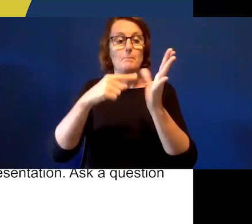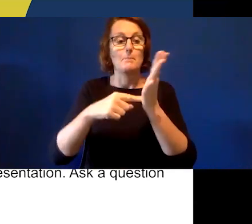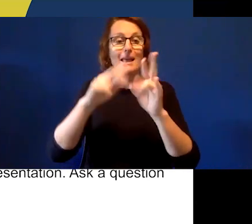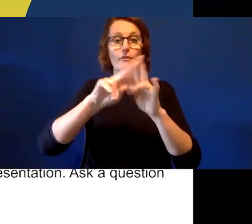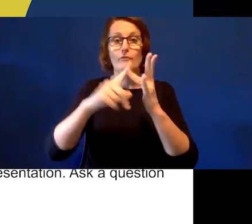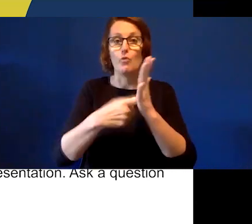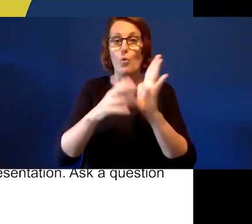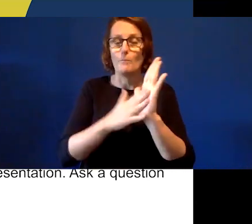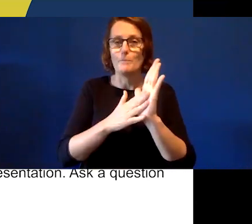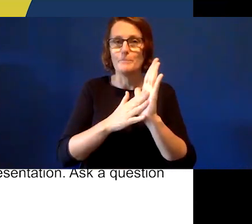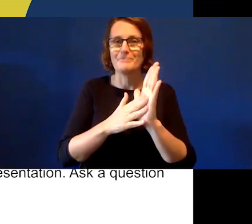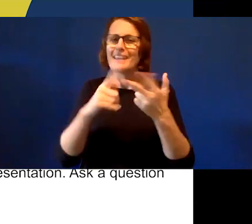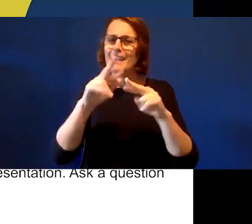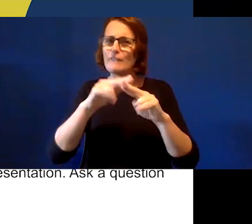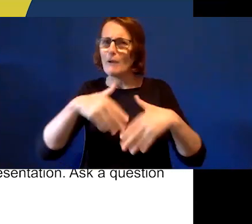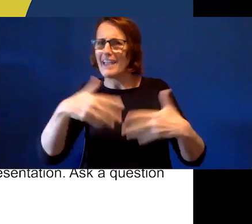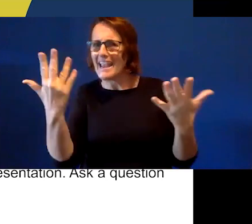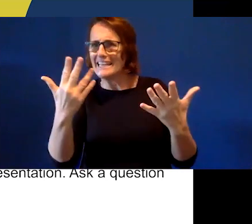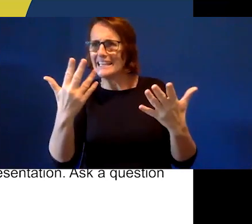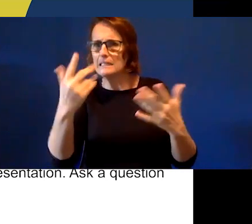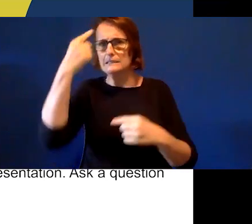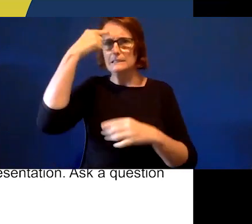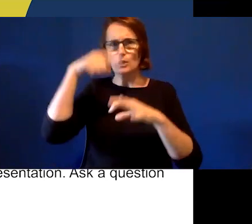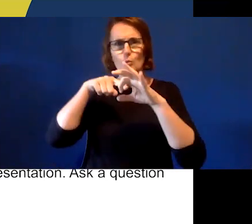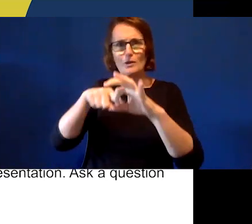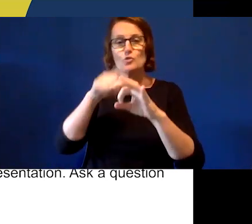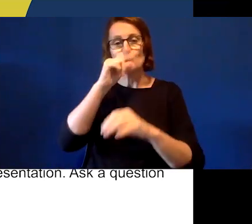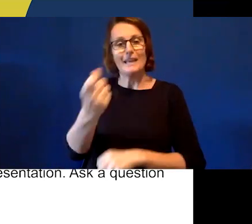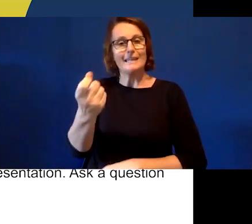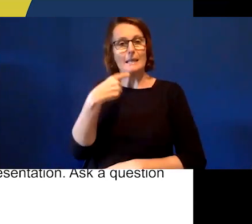separately and then we can direct you to the right information. Also,